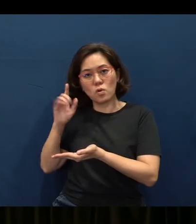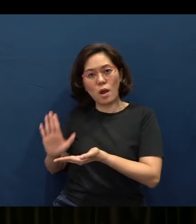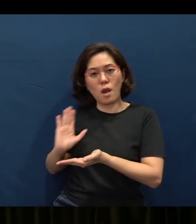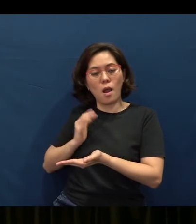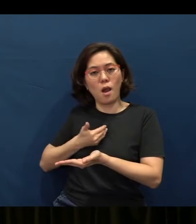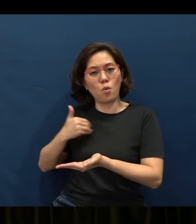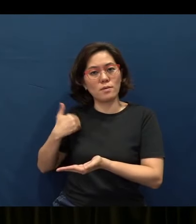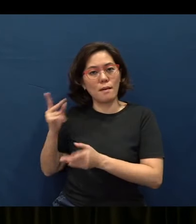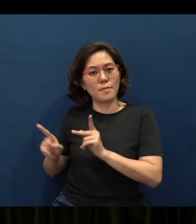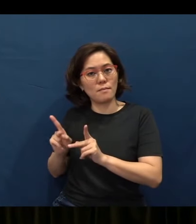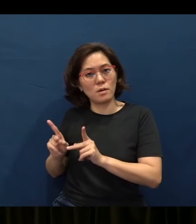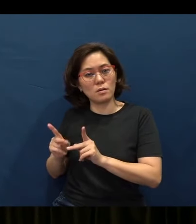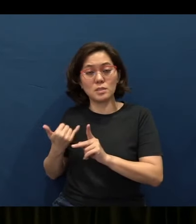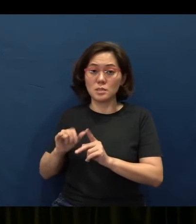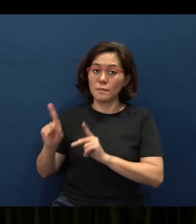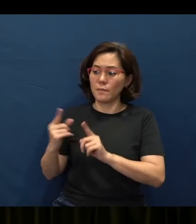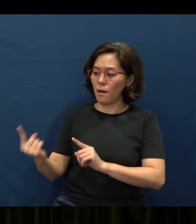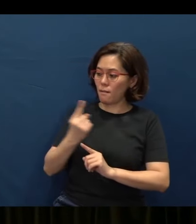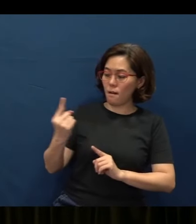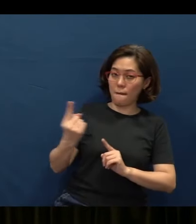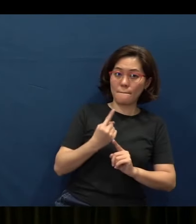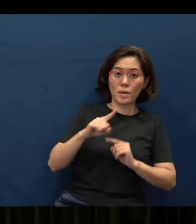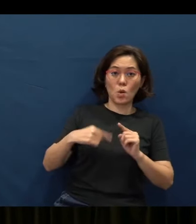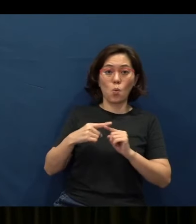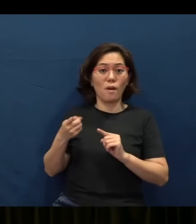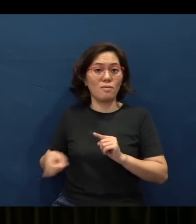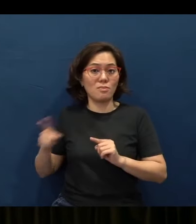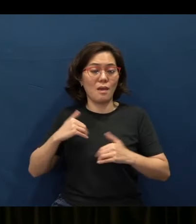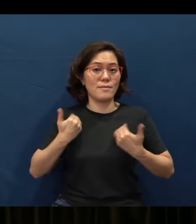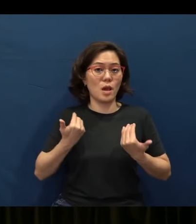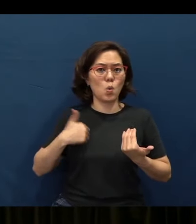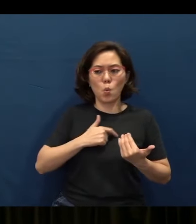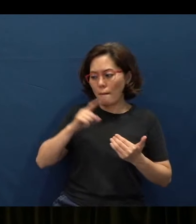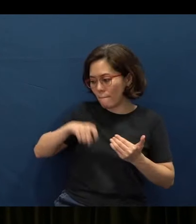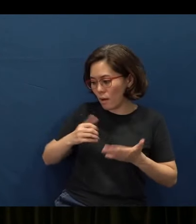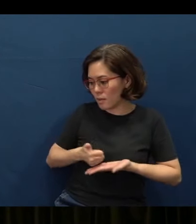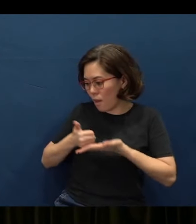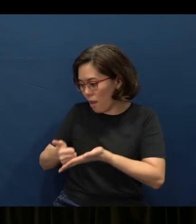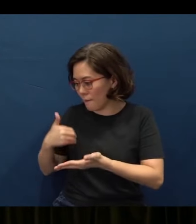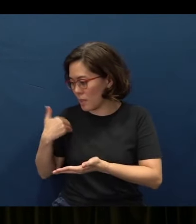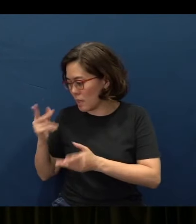Still, people are coming to the Lord when they are young and we need to help the young.